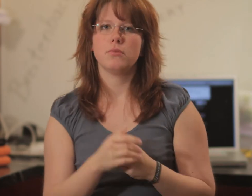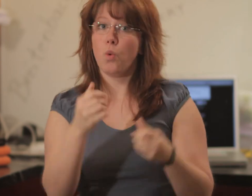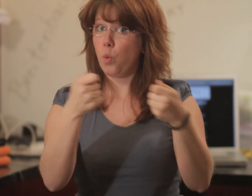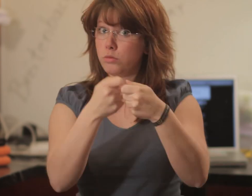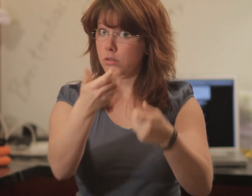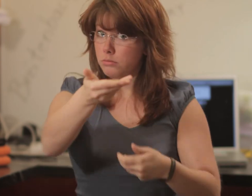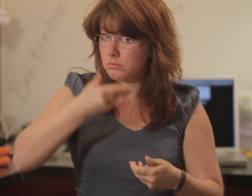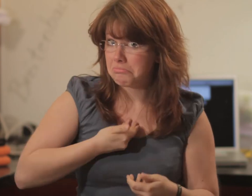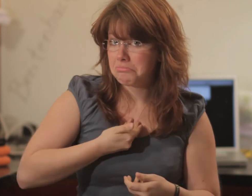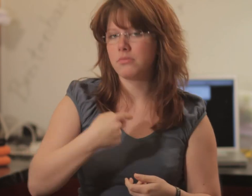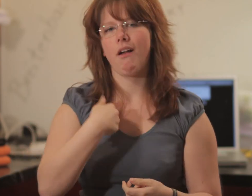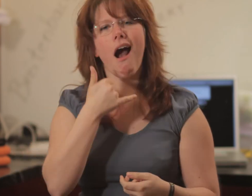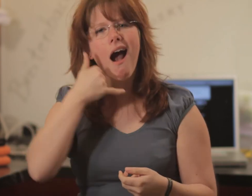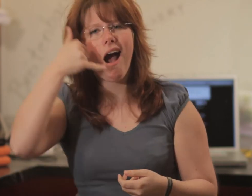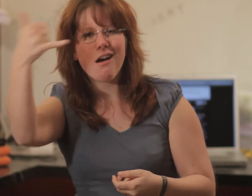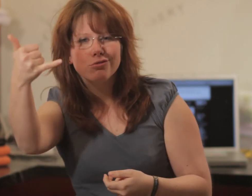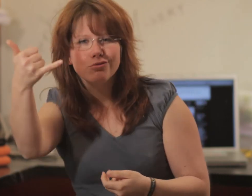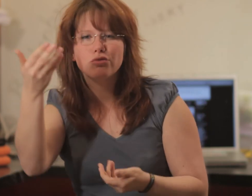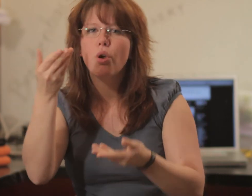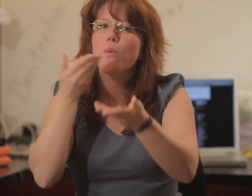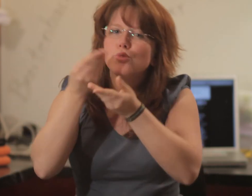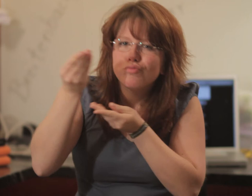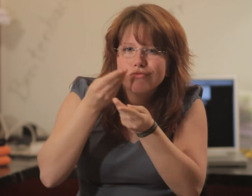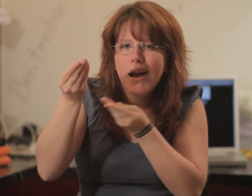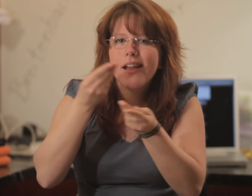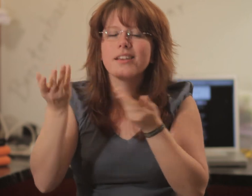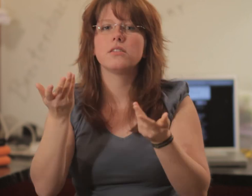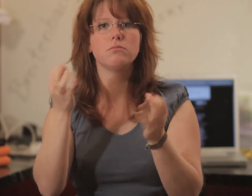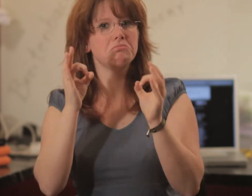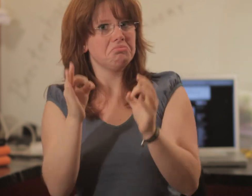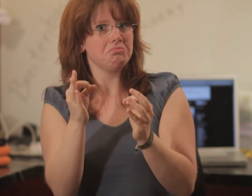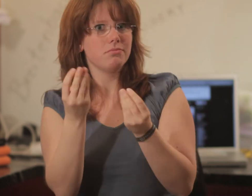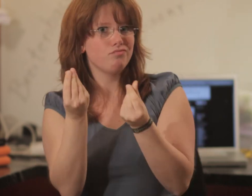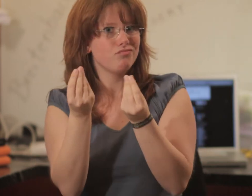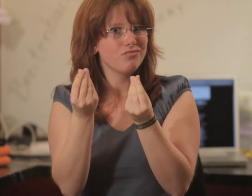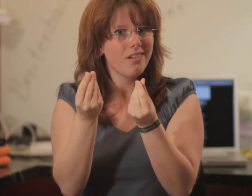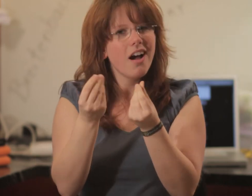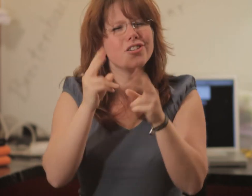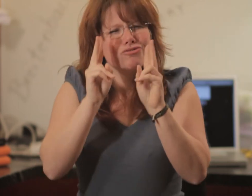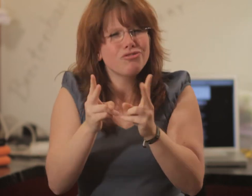I got the contact, thought about it for a moment, called him and we talked.